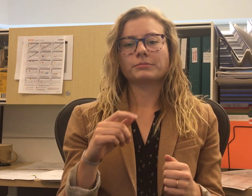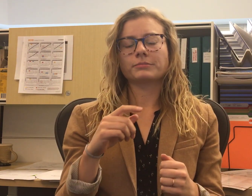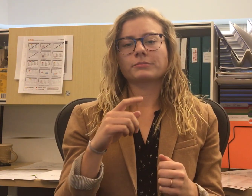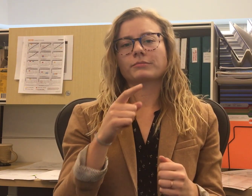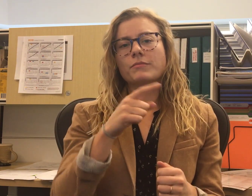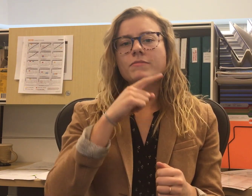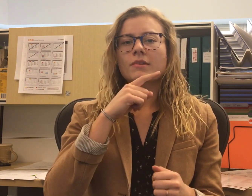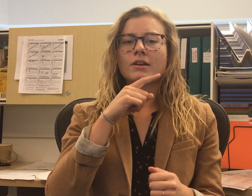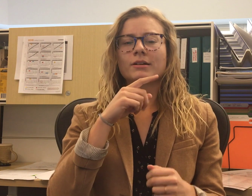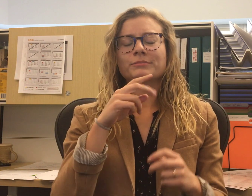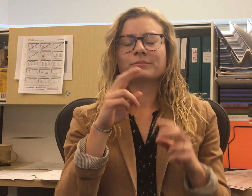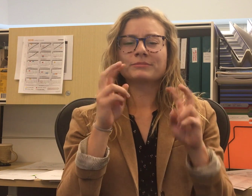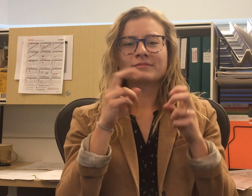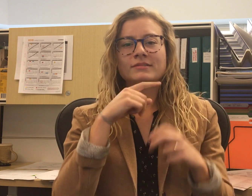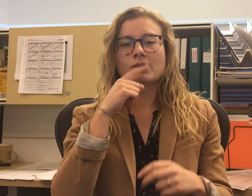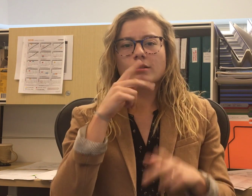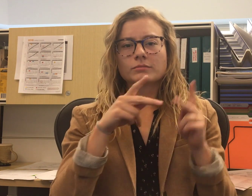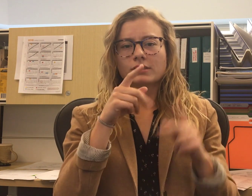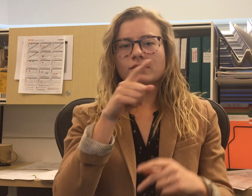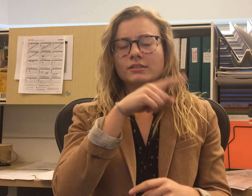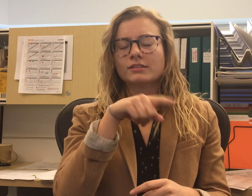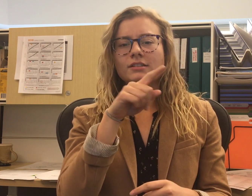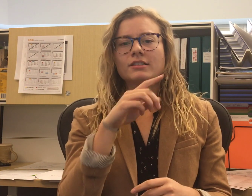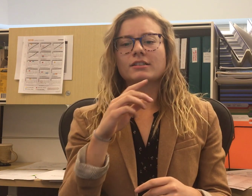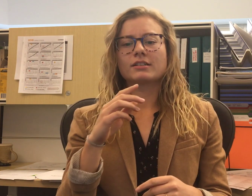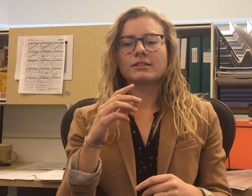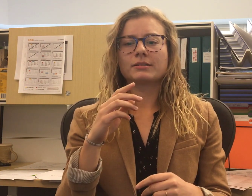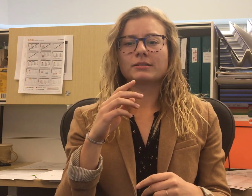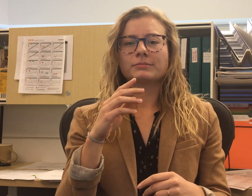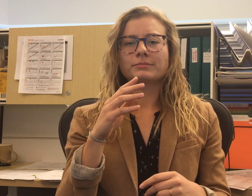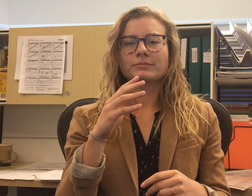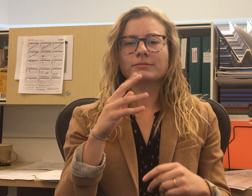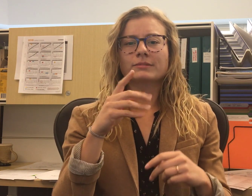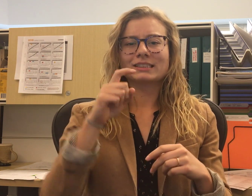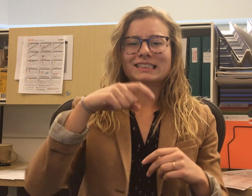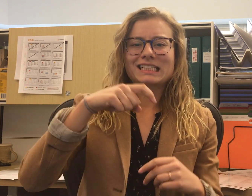It’s almost as if hearing people need actual 3D models